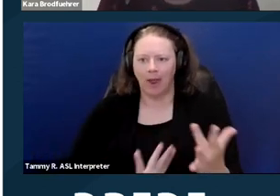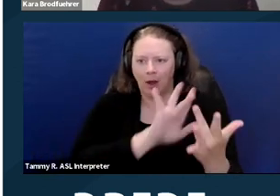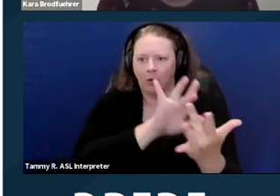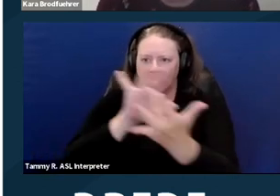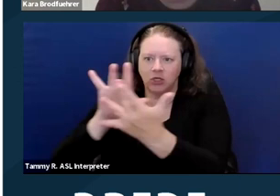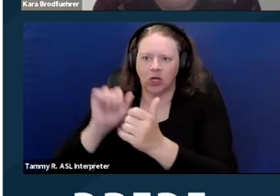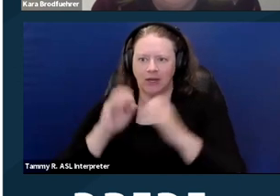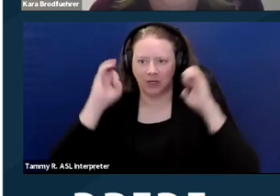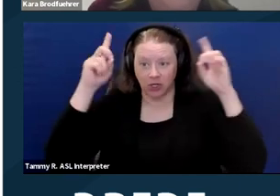So, next slide.